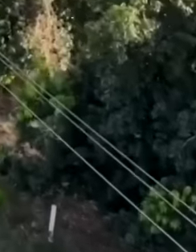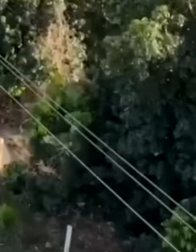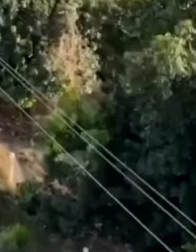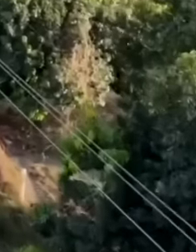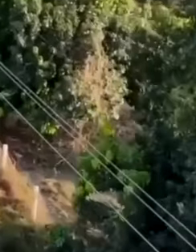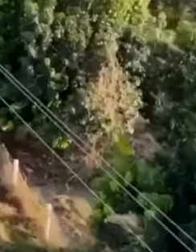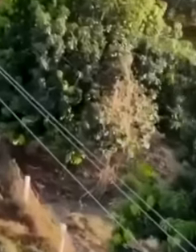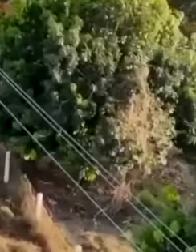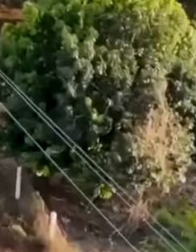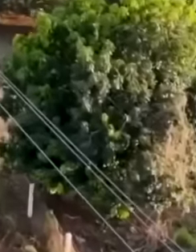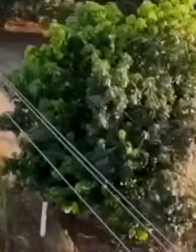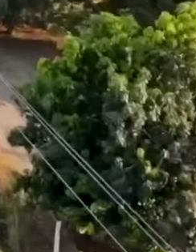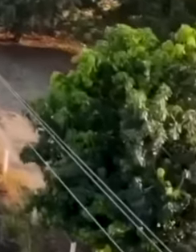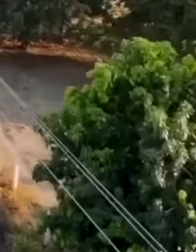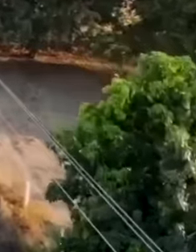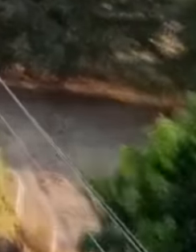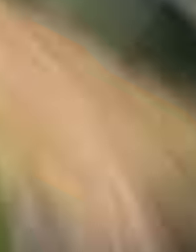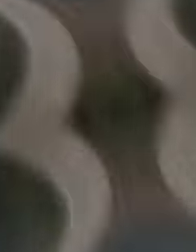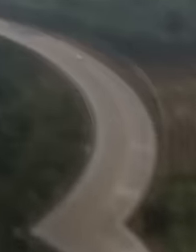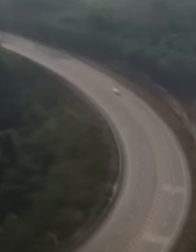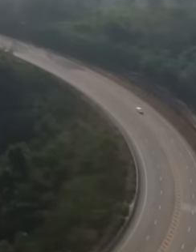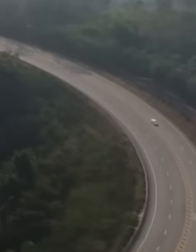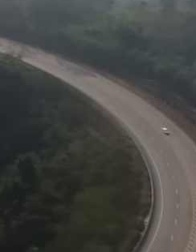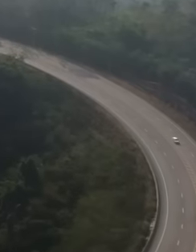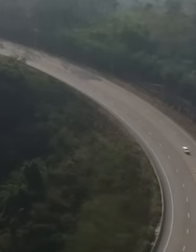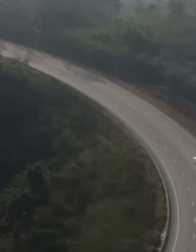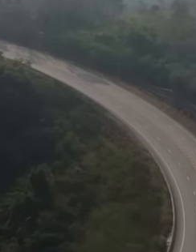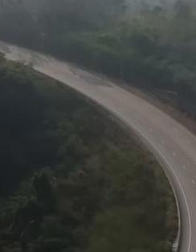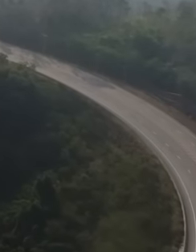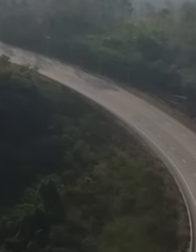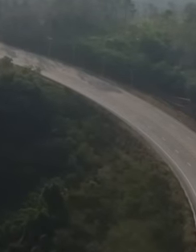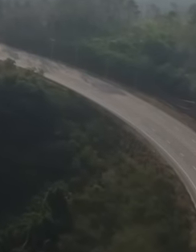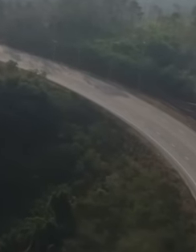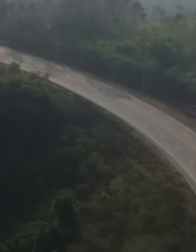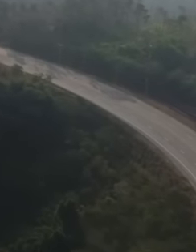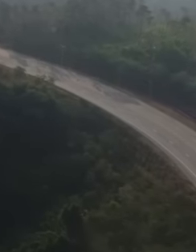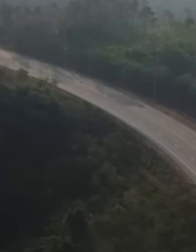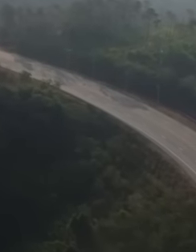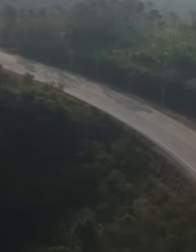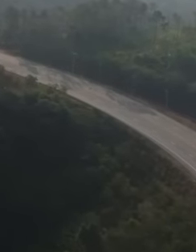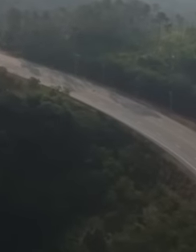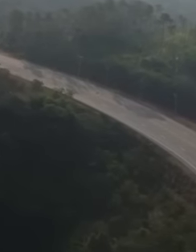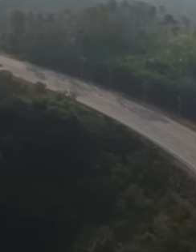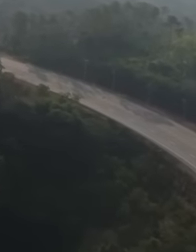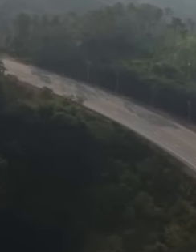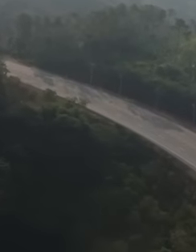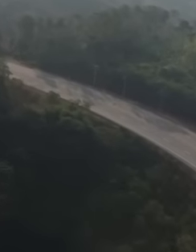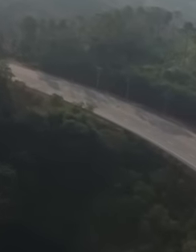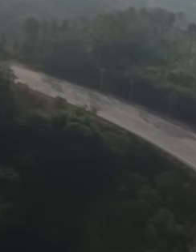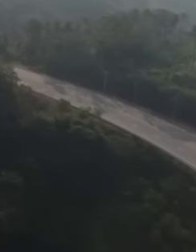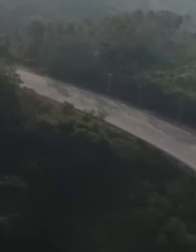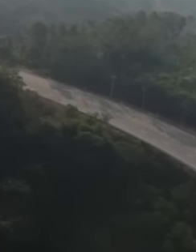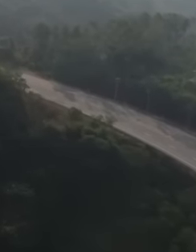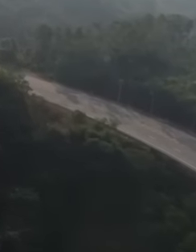federal highway Las Cruces Pinotepa Nacional Mexico in its boundary beams section. With the State